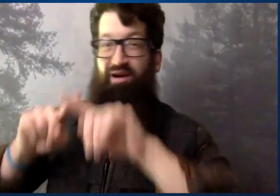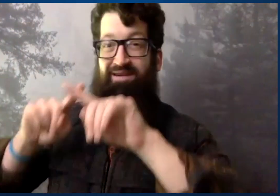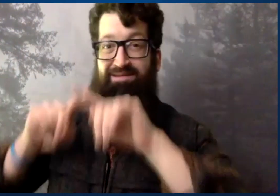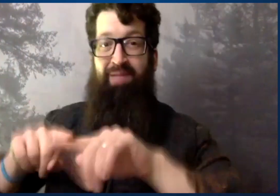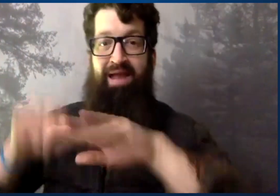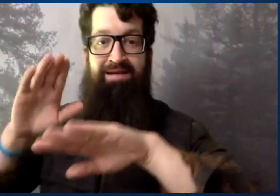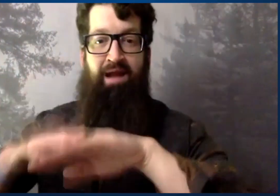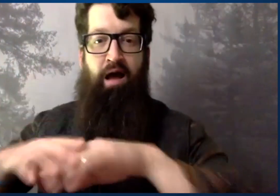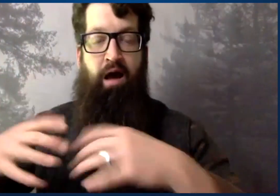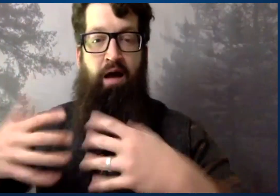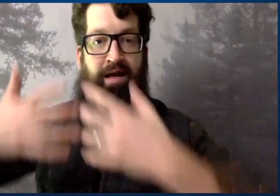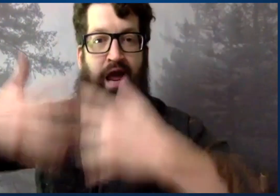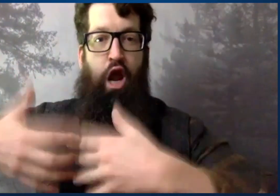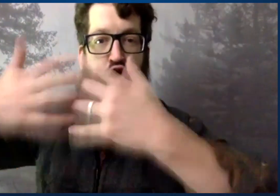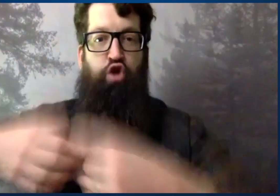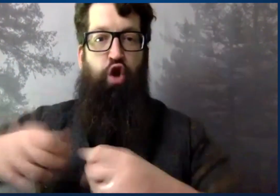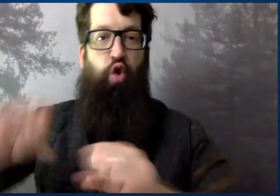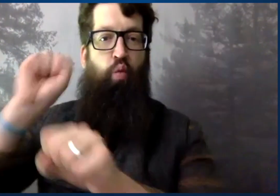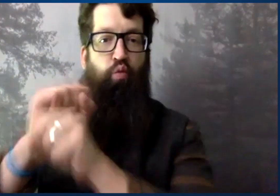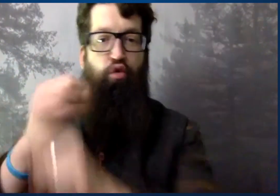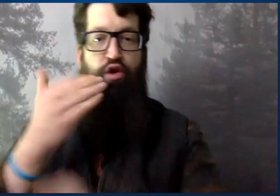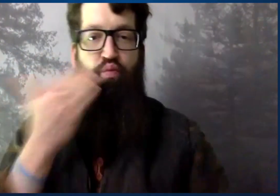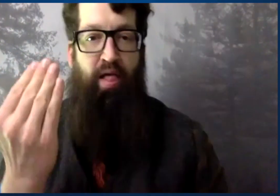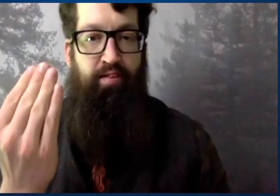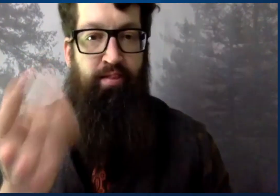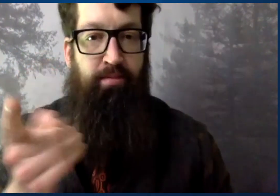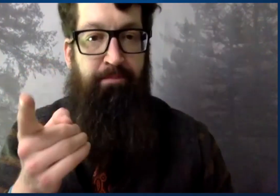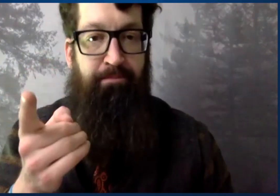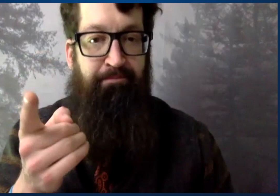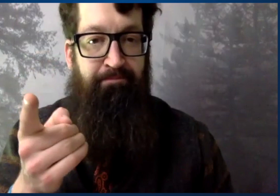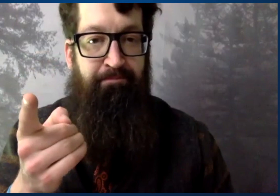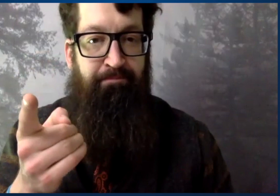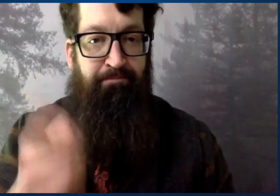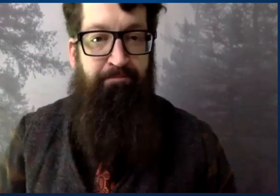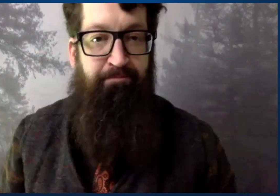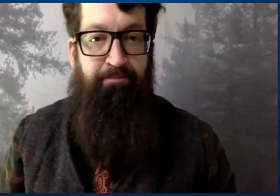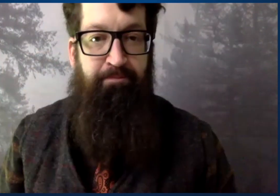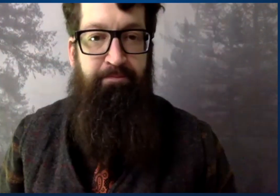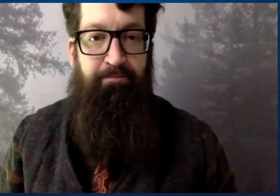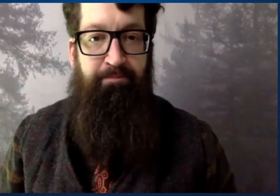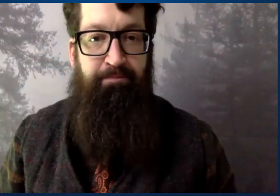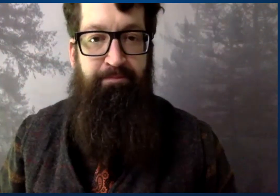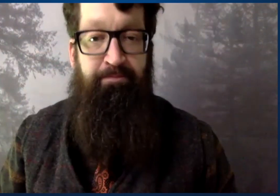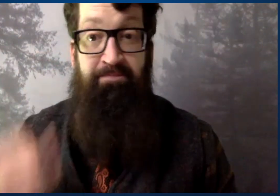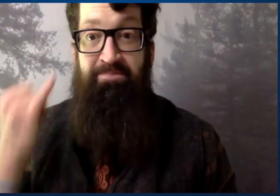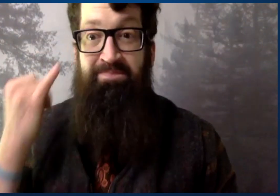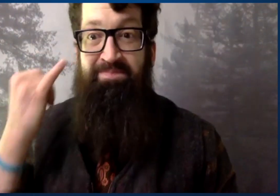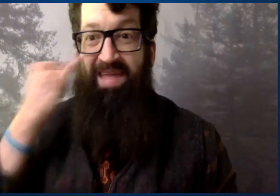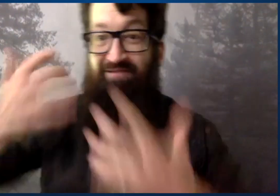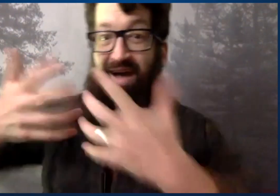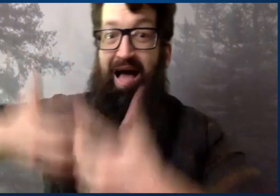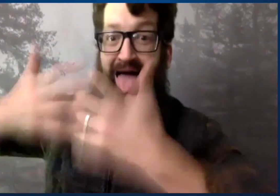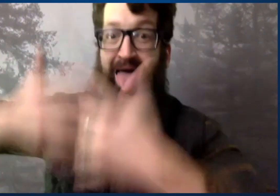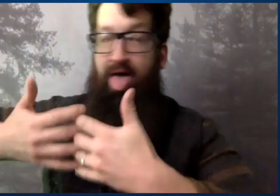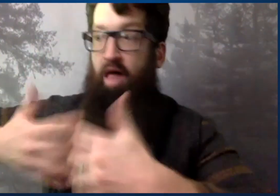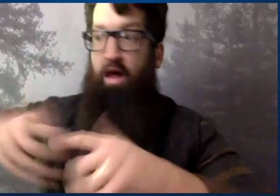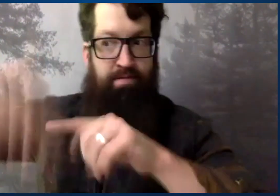all of these types of experiences really depend on the right fuel for the engine.